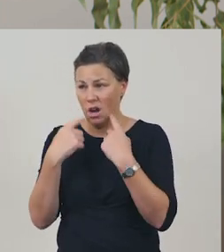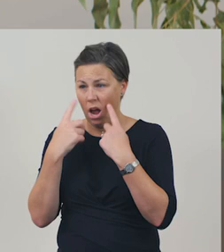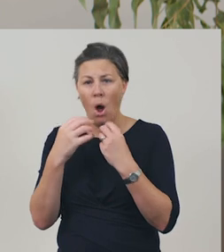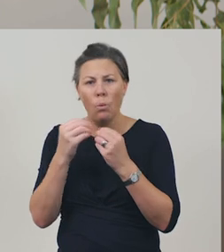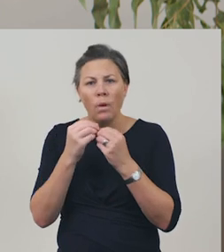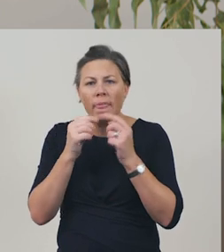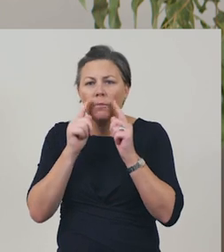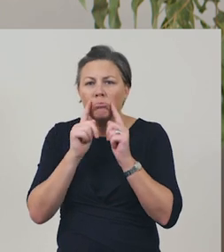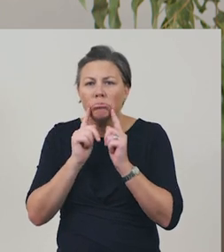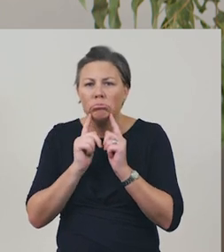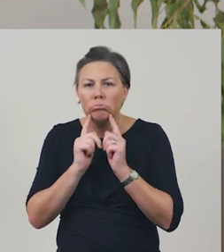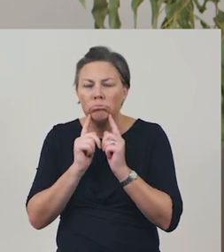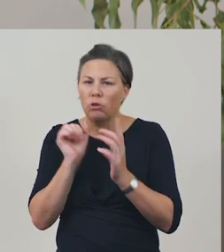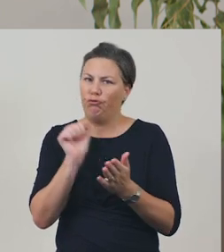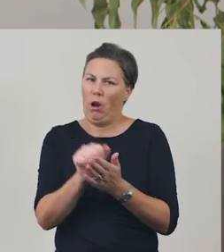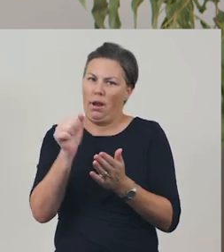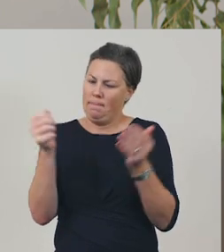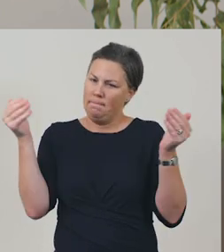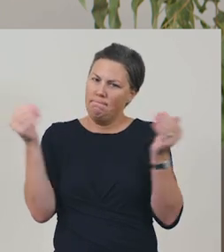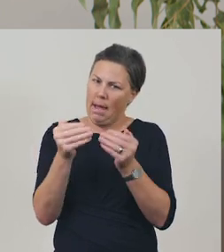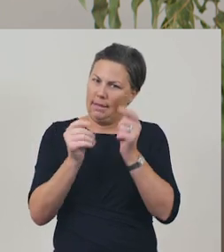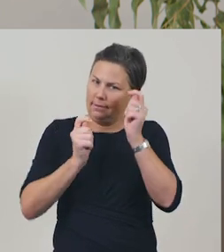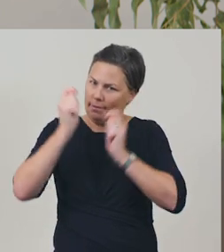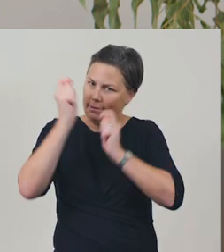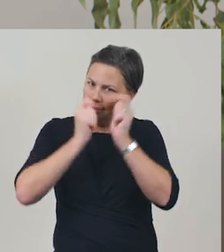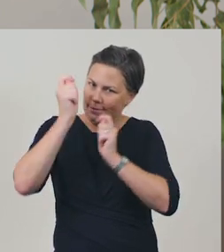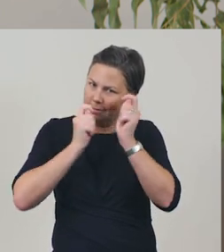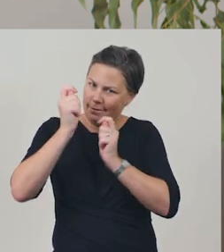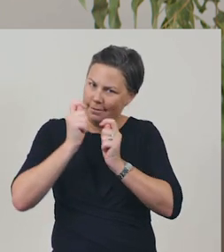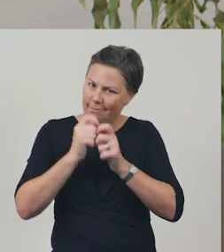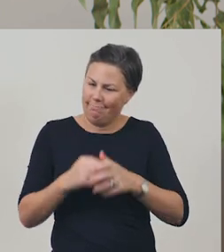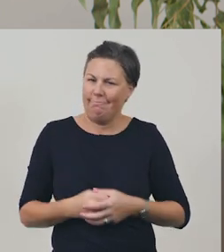That's better. My facial expression matched what I was saying.